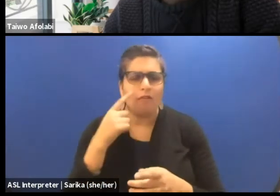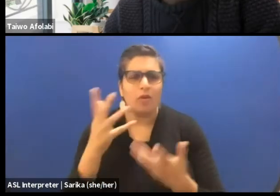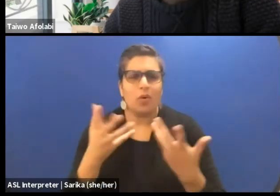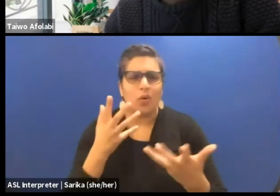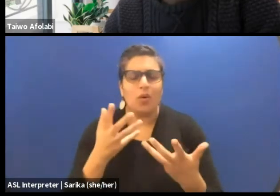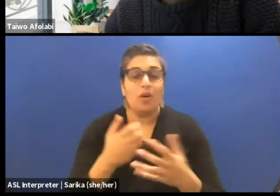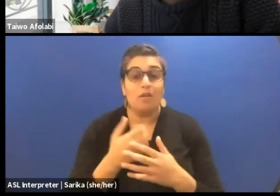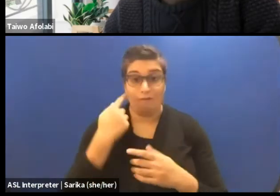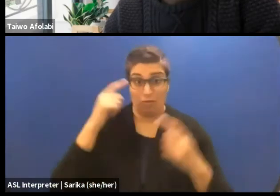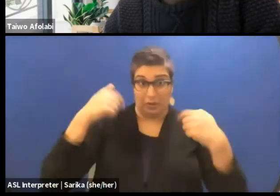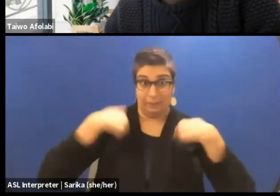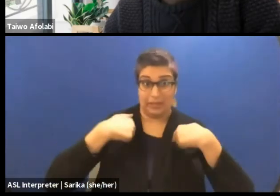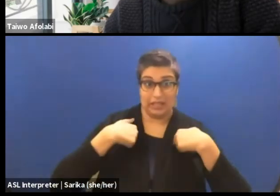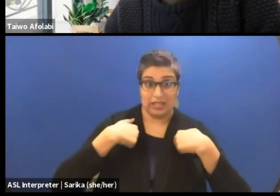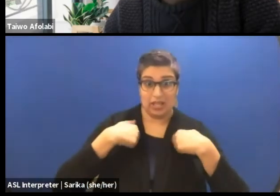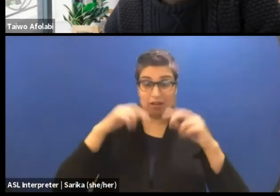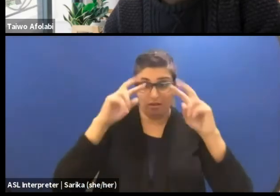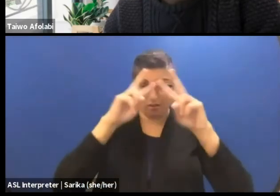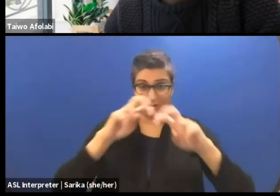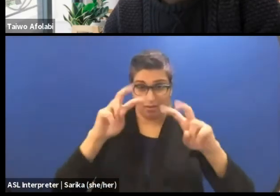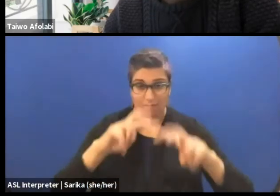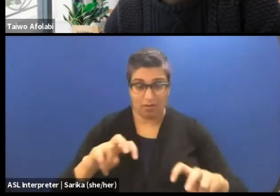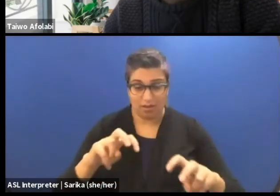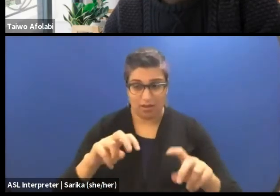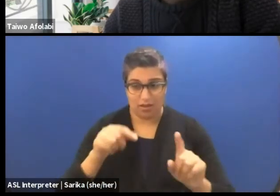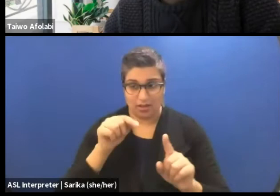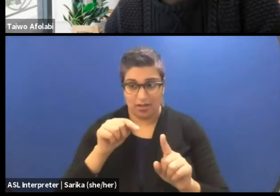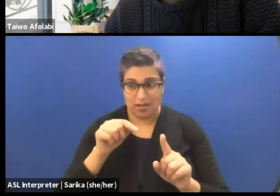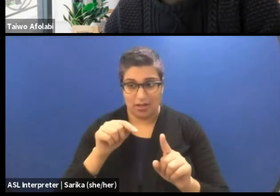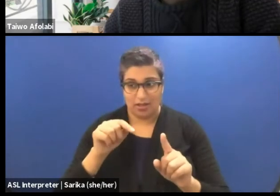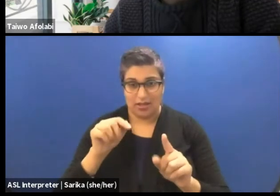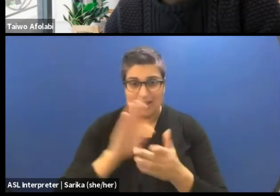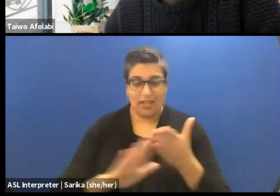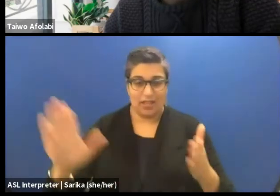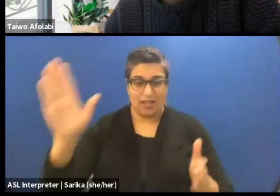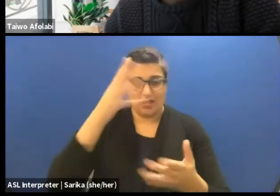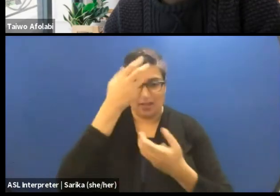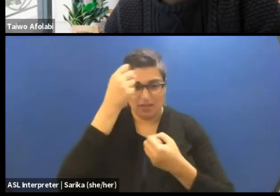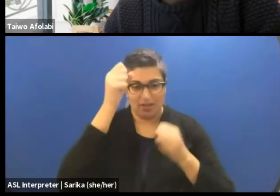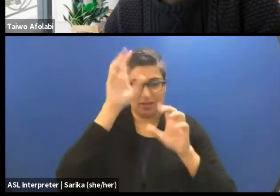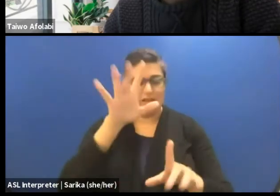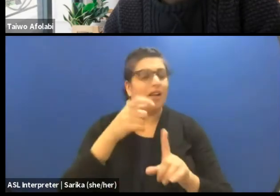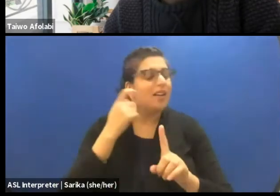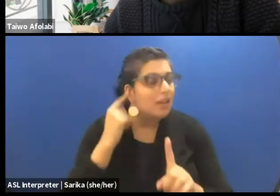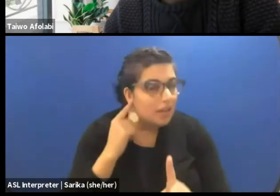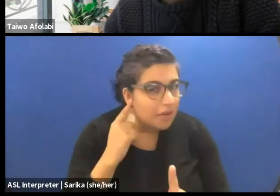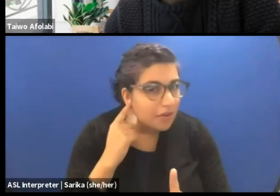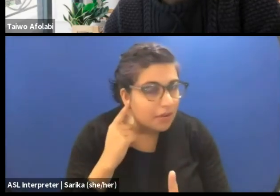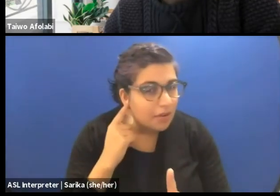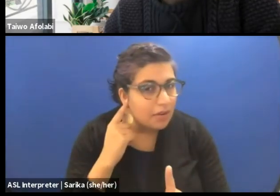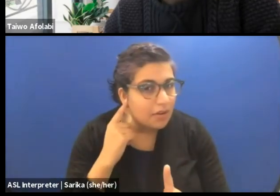But for me looking as an example of the academy, it's decolonizing from the Western culture